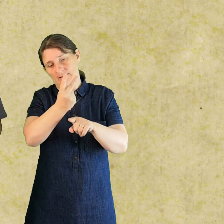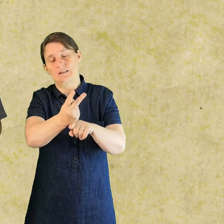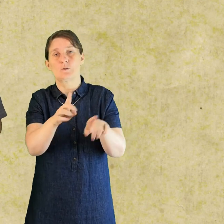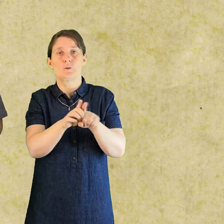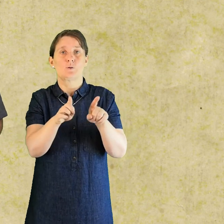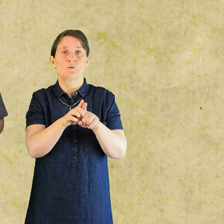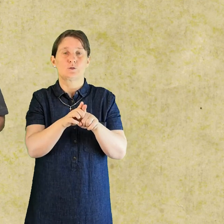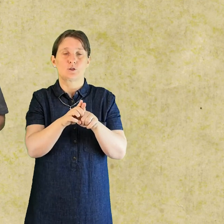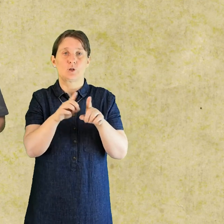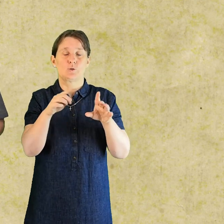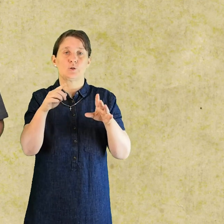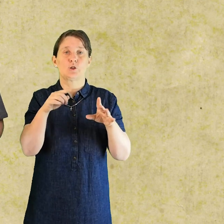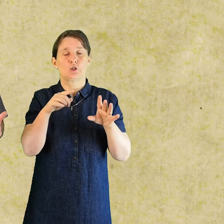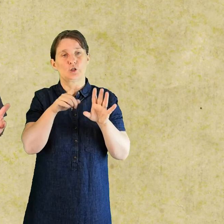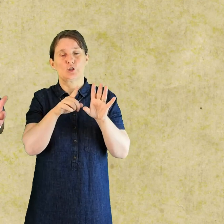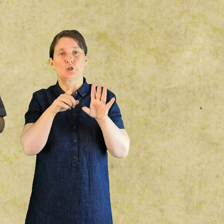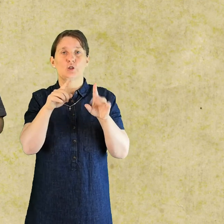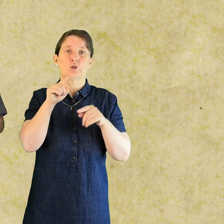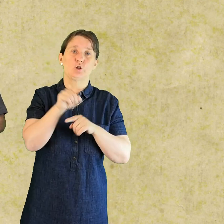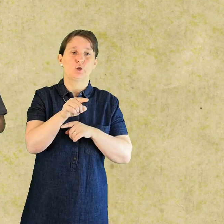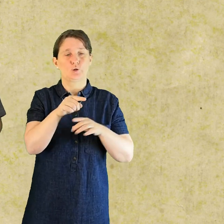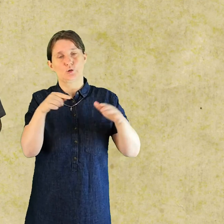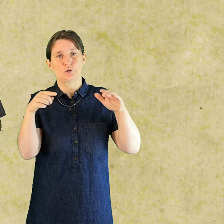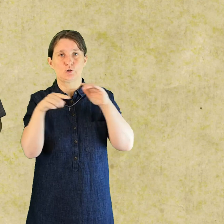to let the Easter joy spread to more people.